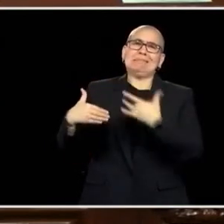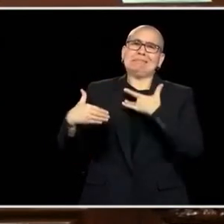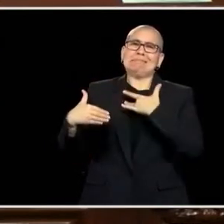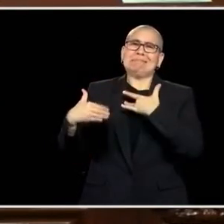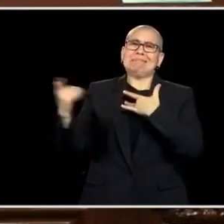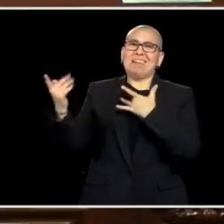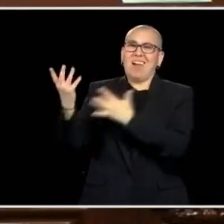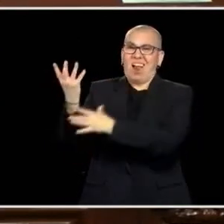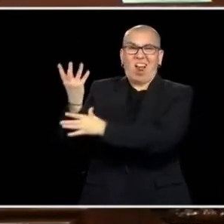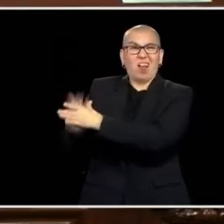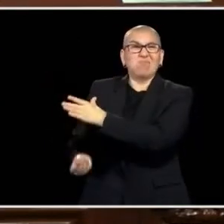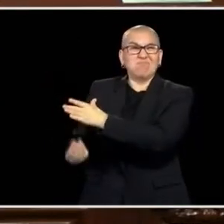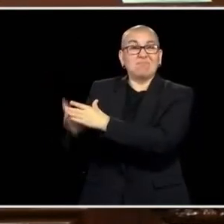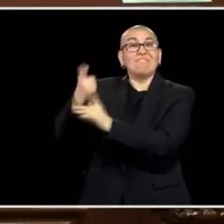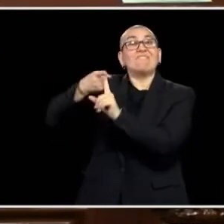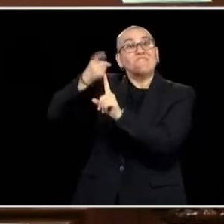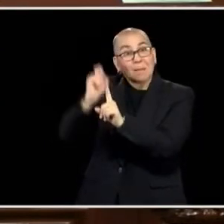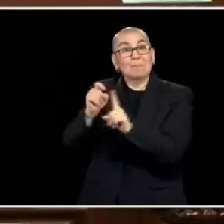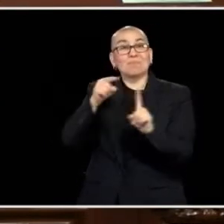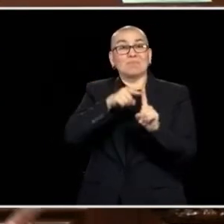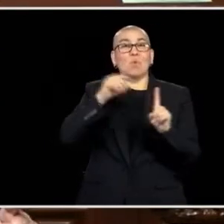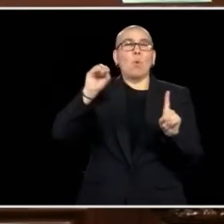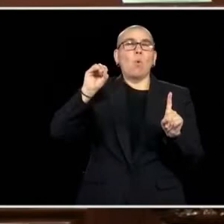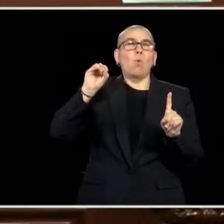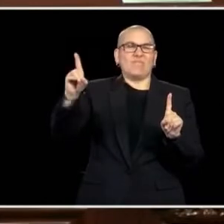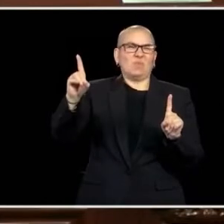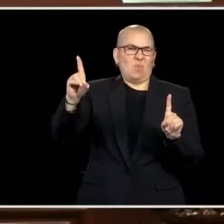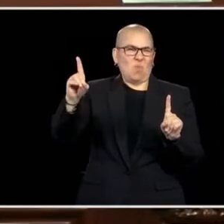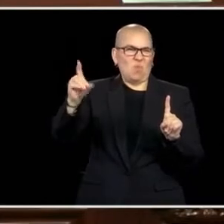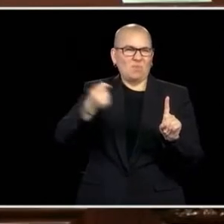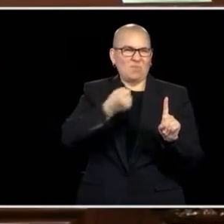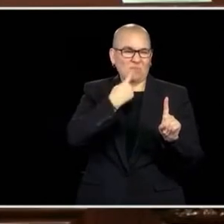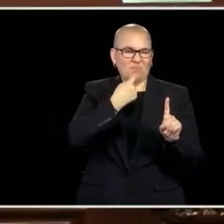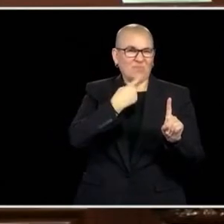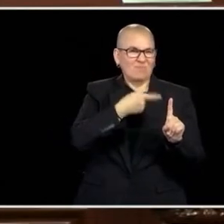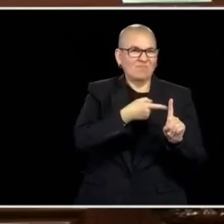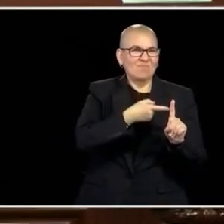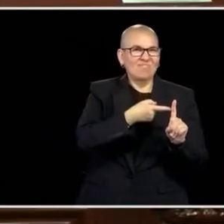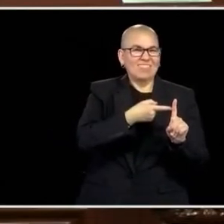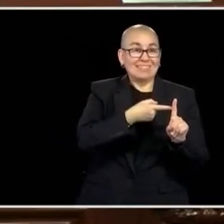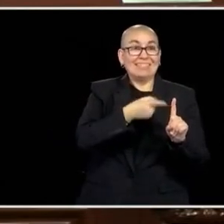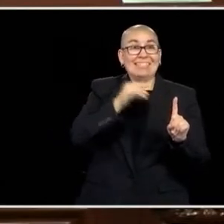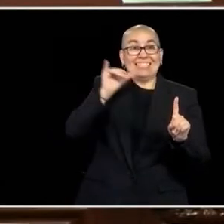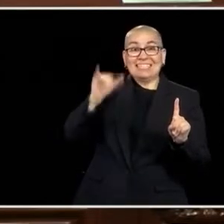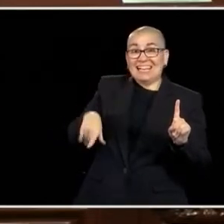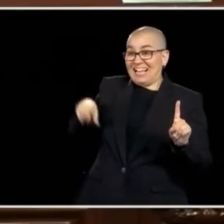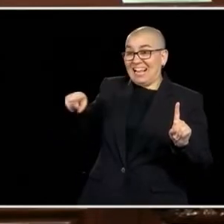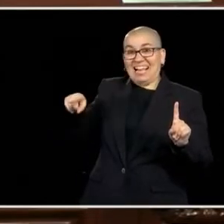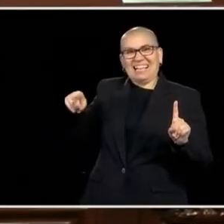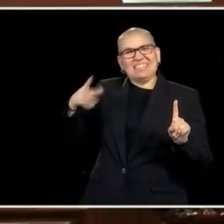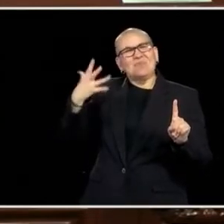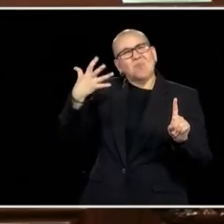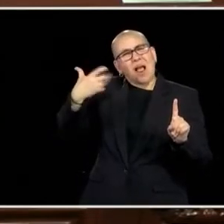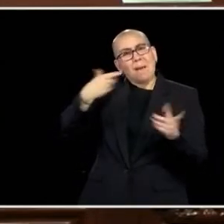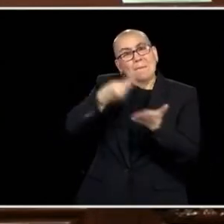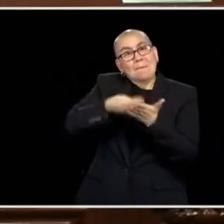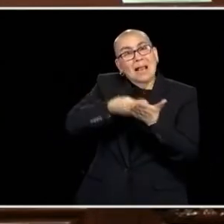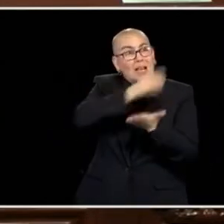REAL SOLUTIONS THAT RE MAKING A DIFFERENCE IN SAVING LIVES. WE SHOULD BE LISTENING TO THEM. WE SHOULD BE INVESTING IN THOSE THINGS THAT MAKE A